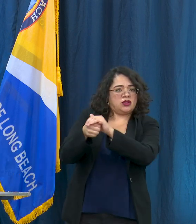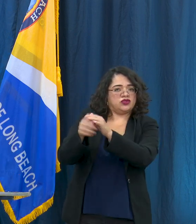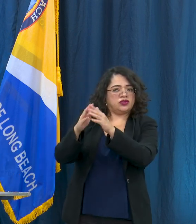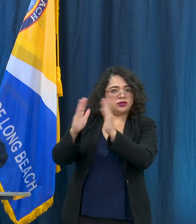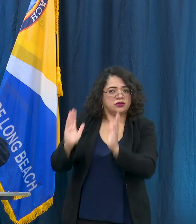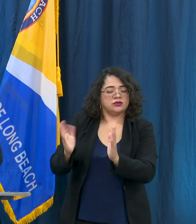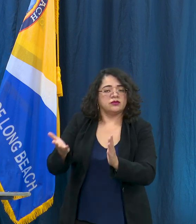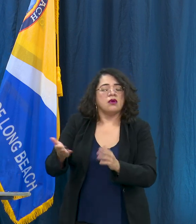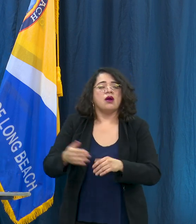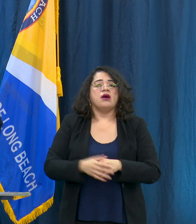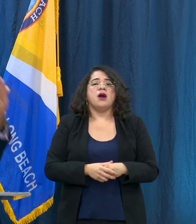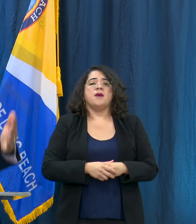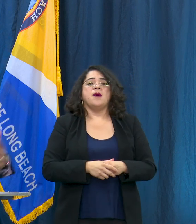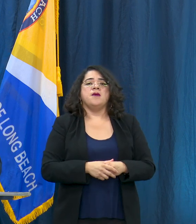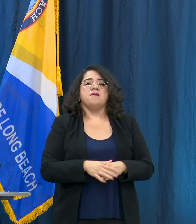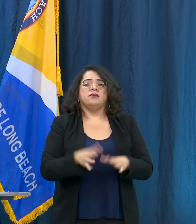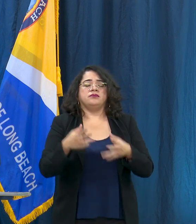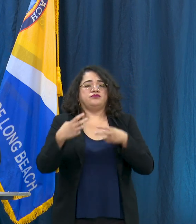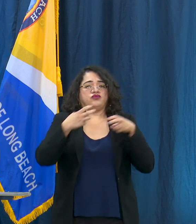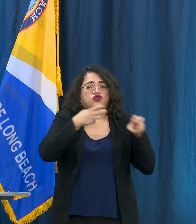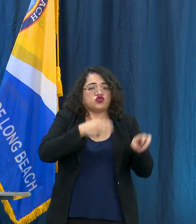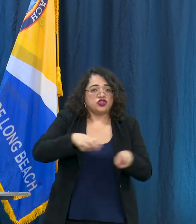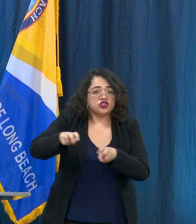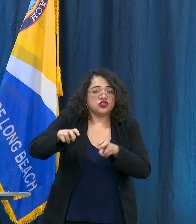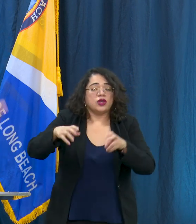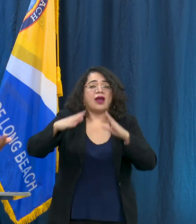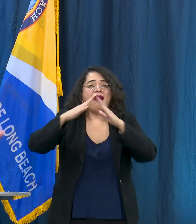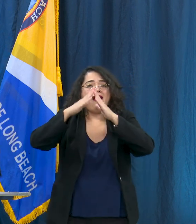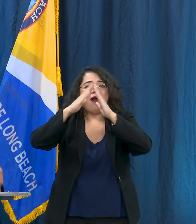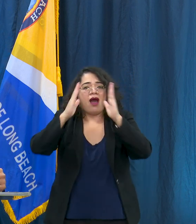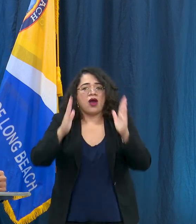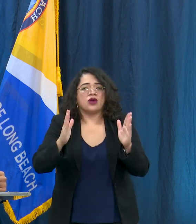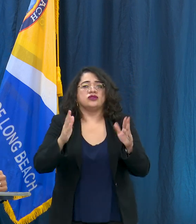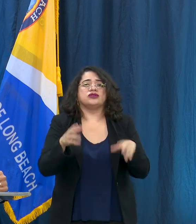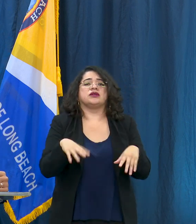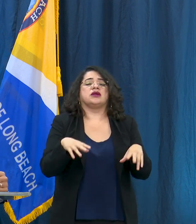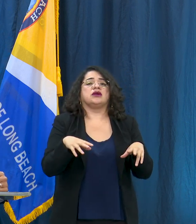and do some transitional housing and to do some workforce housing development